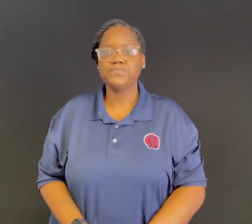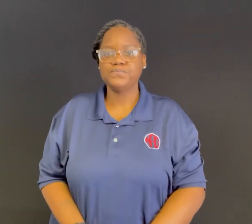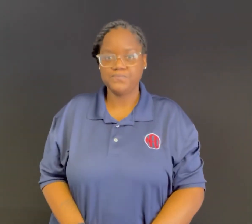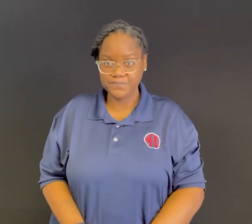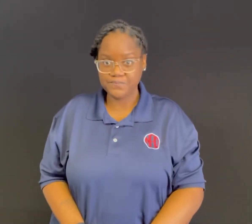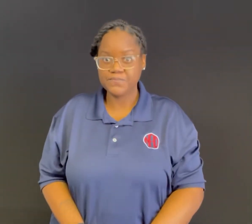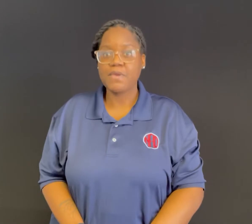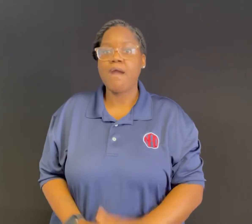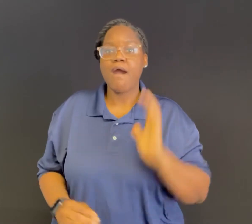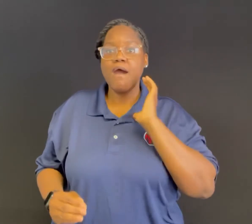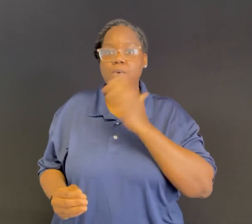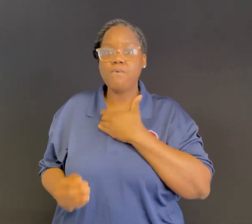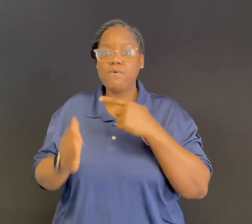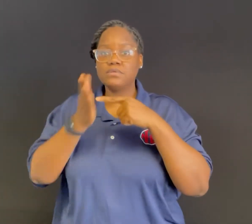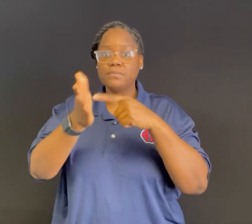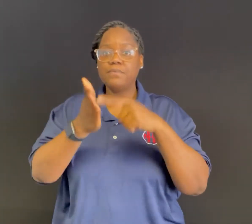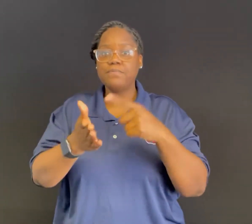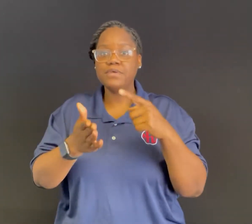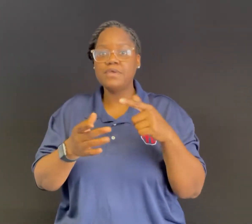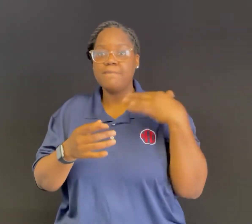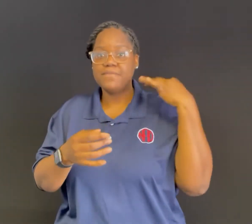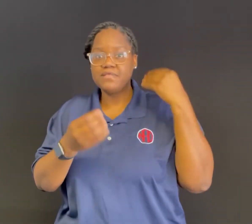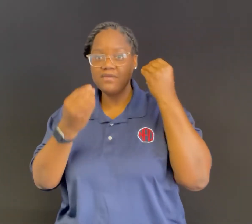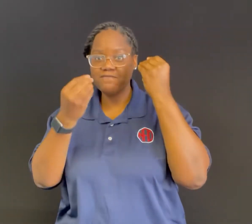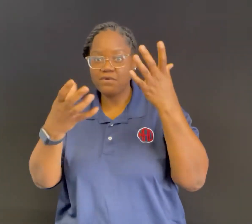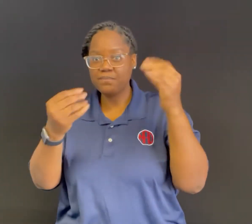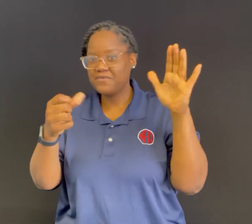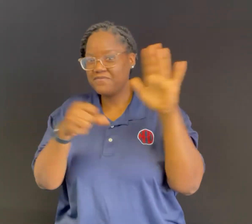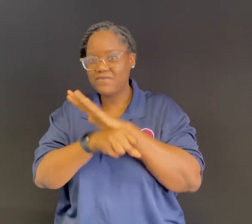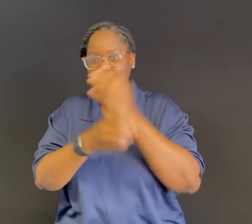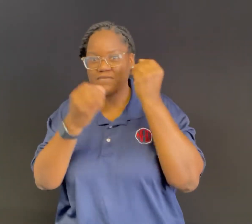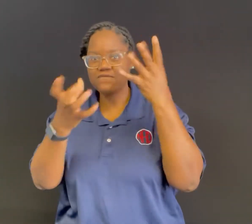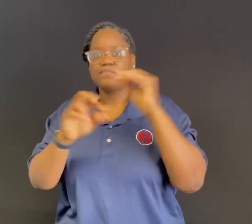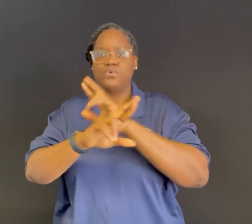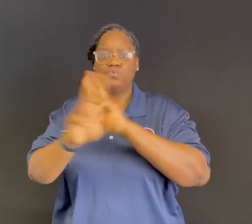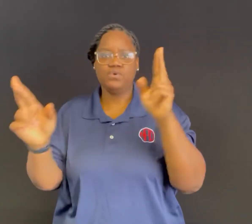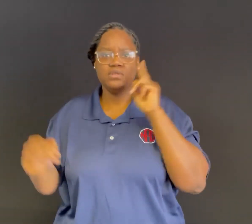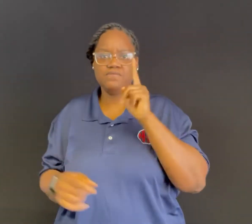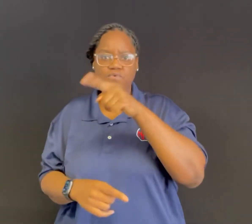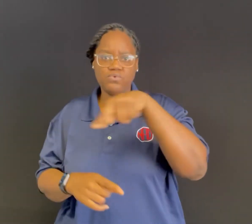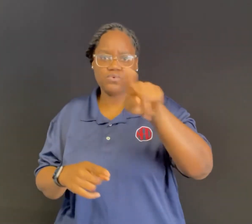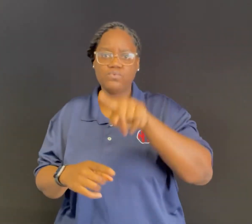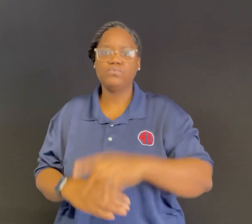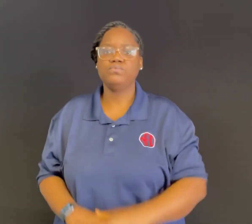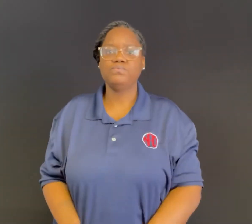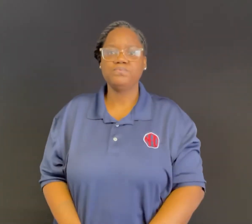Our exhibit application page is ready and complete with information you’ve been waiting for.